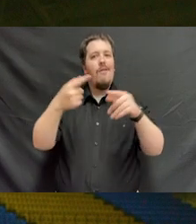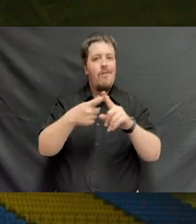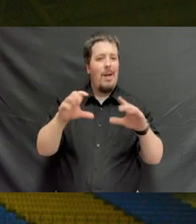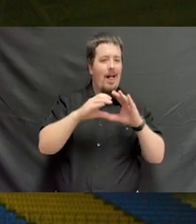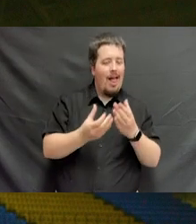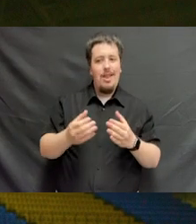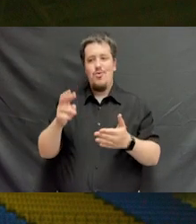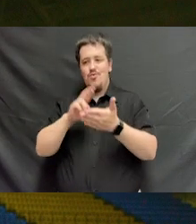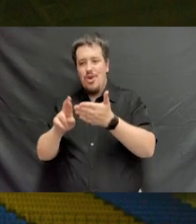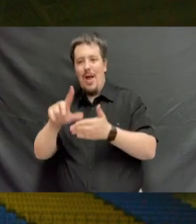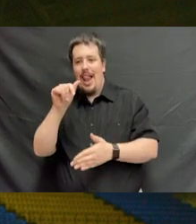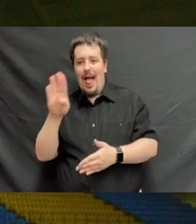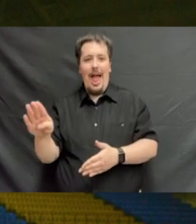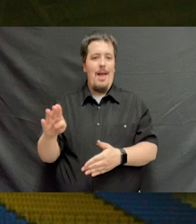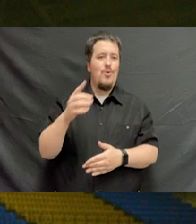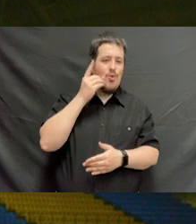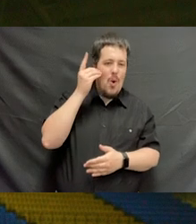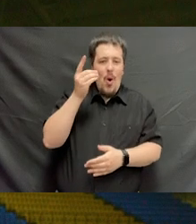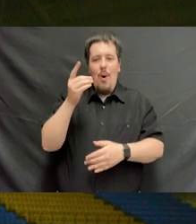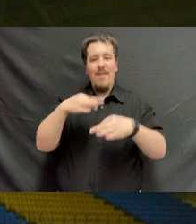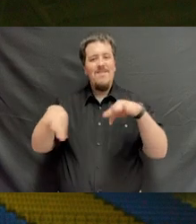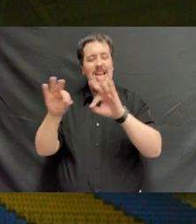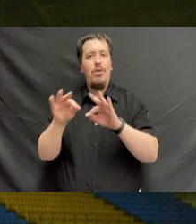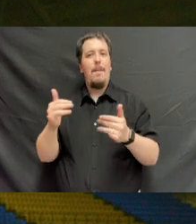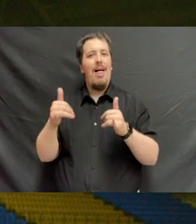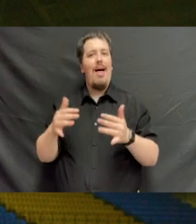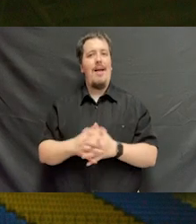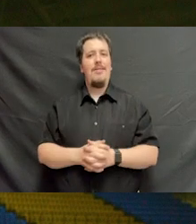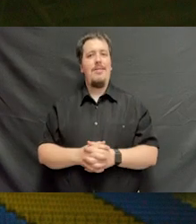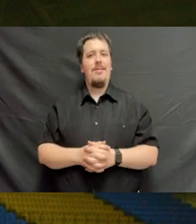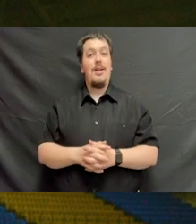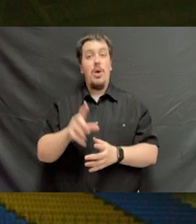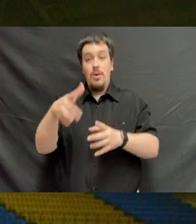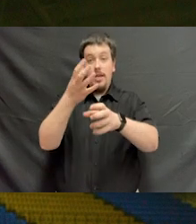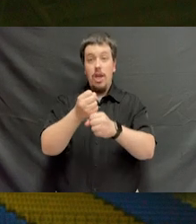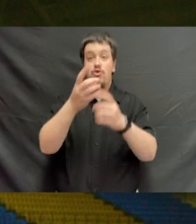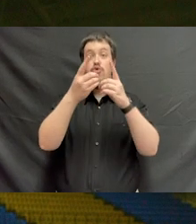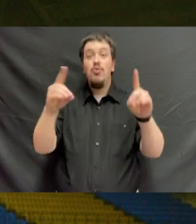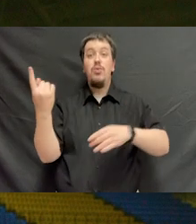our research labs and our fields of play. When you receive your degrees today,